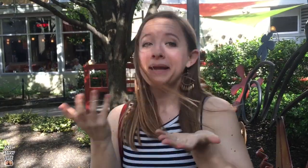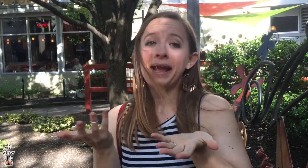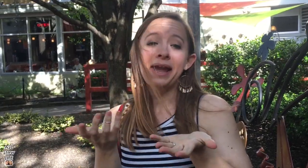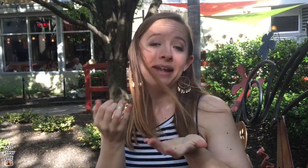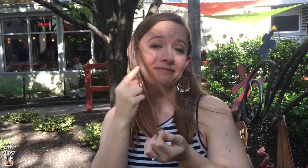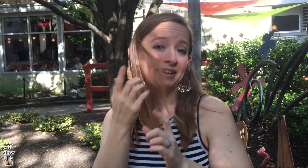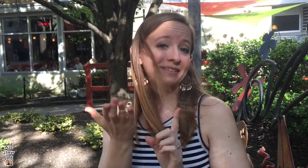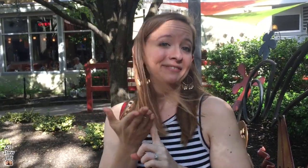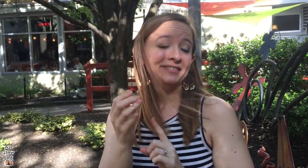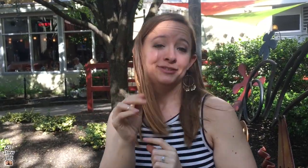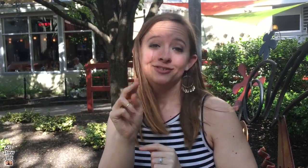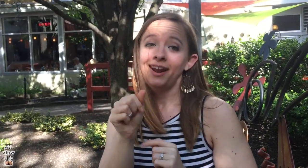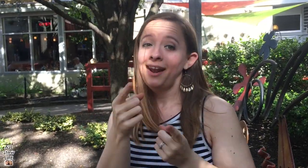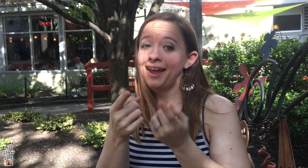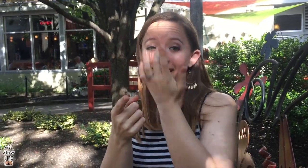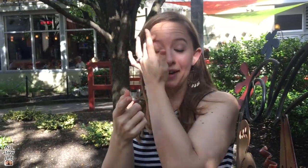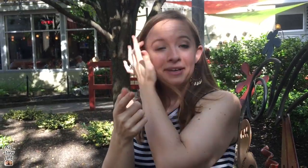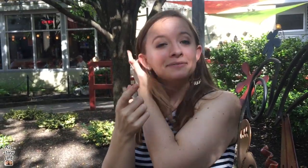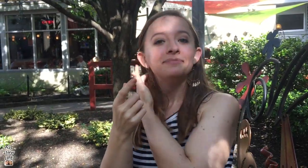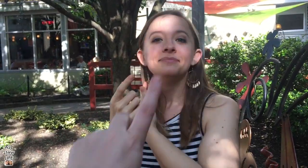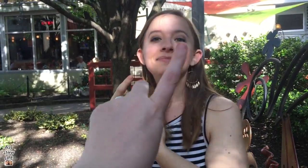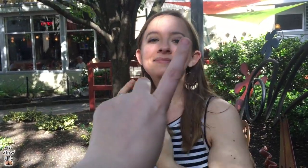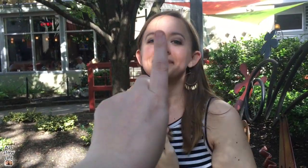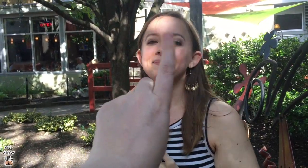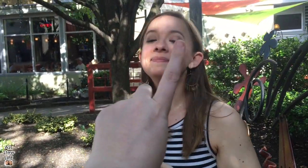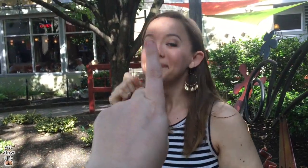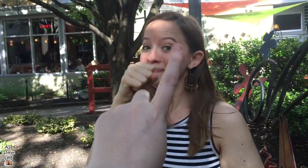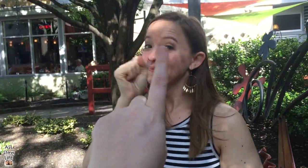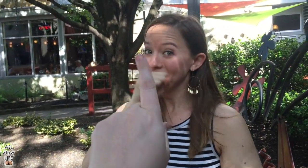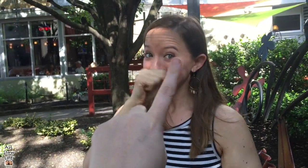So we might go and get cupcakes if I can convince Jenna. [Jenna] No, no, no!